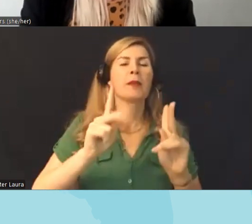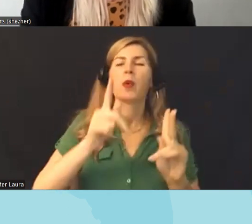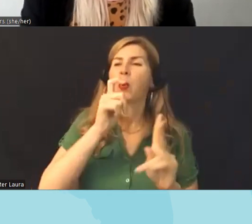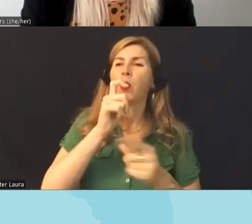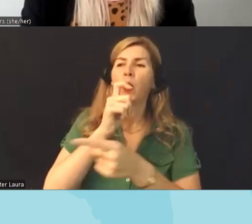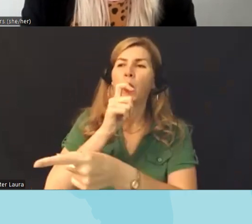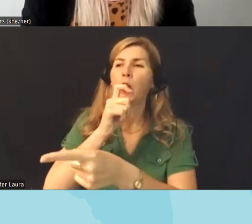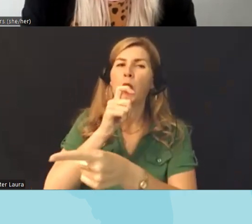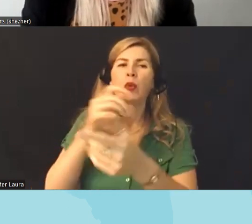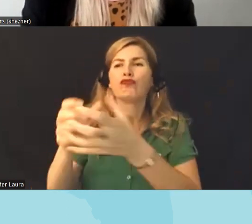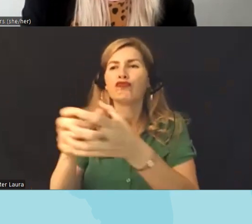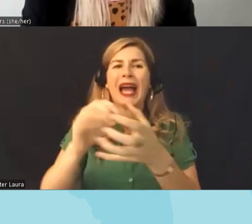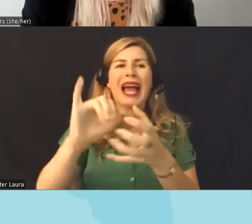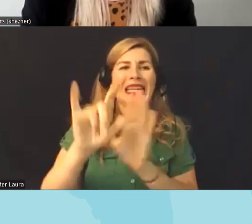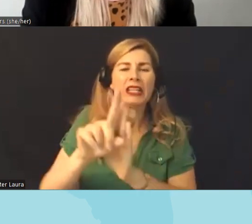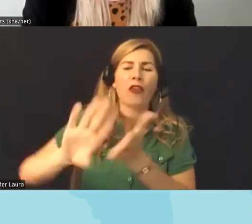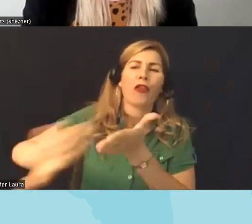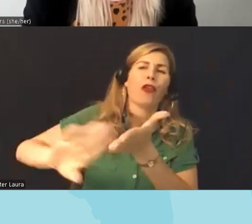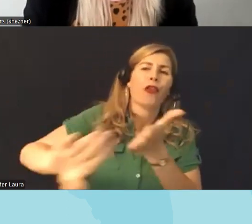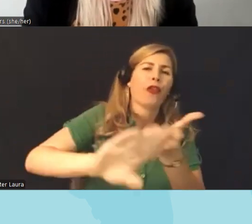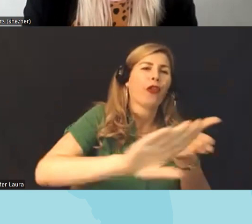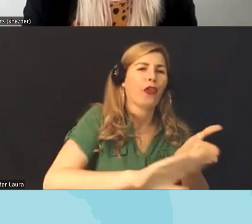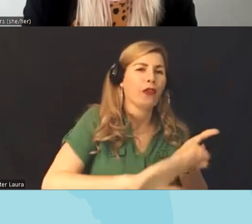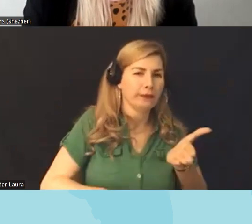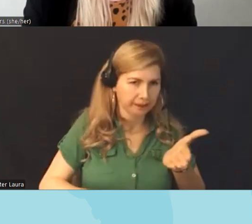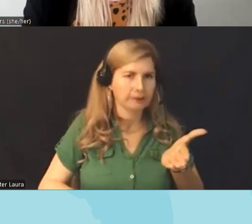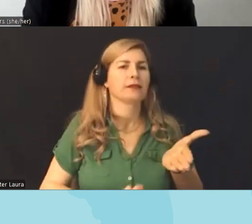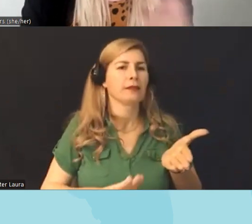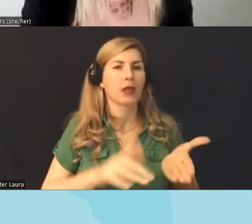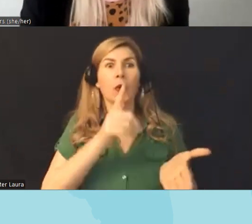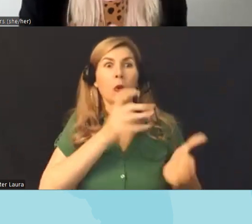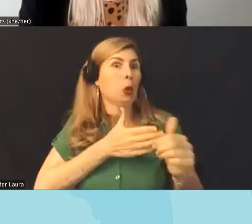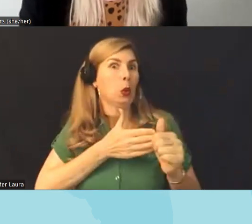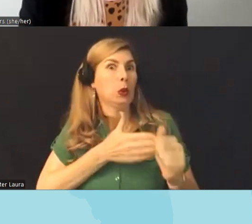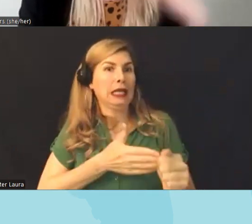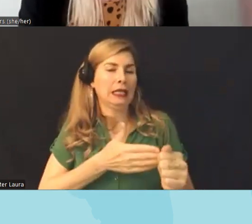marginalized identities and and they are all led by by the same at least in Nebraska and I think